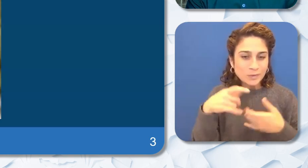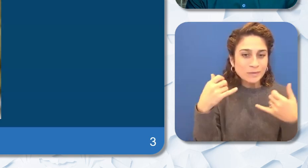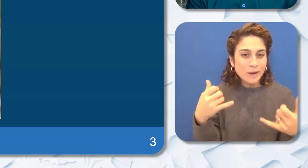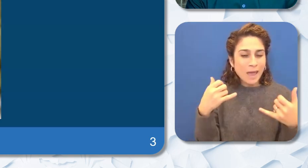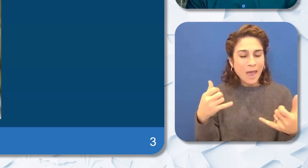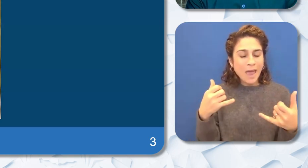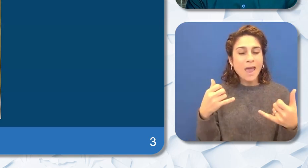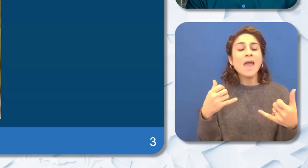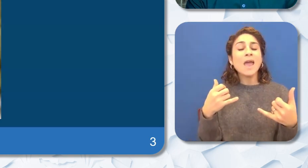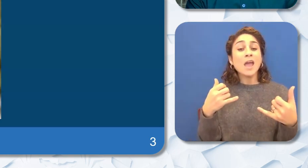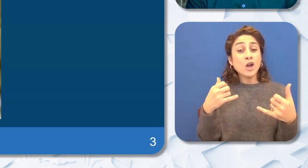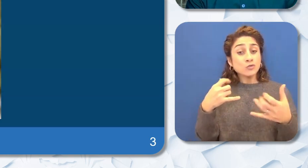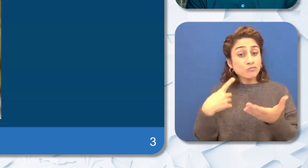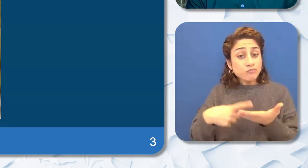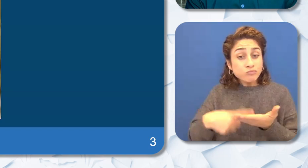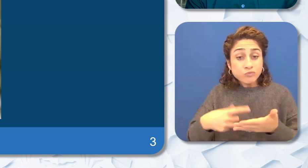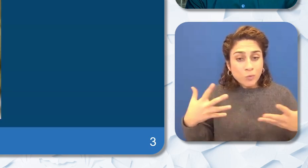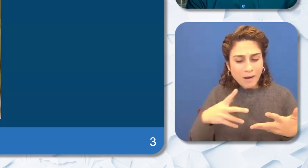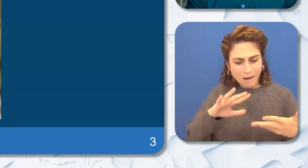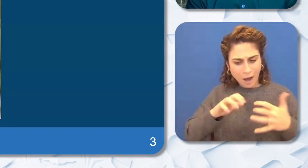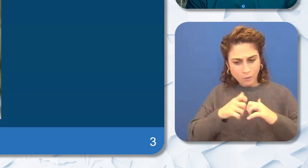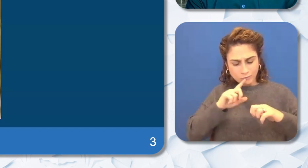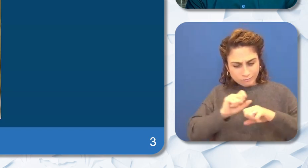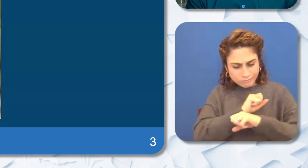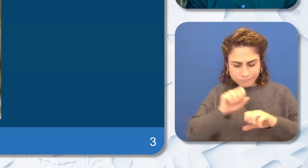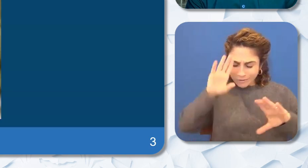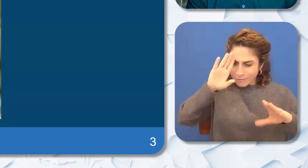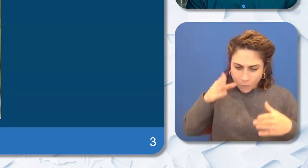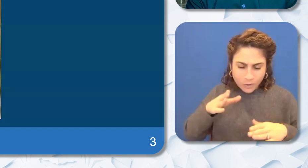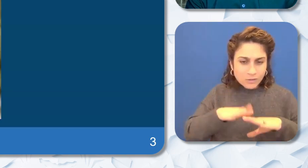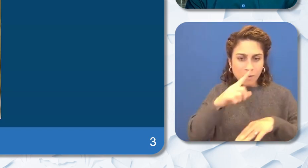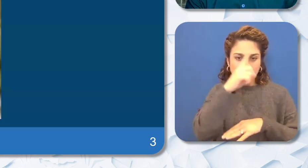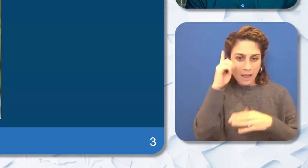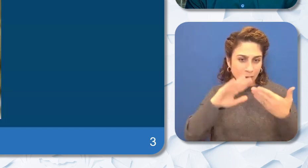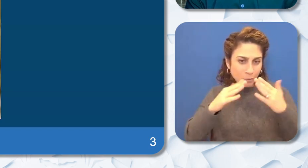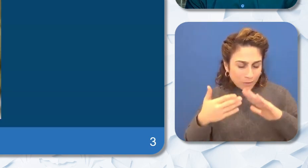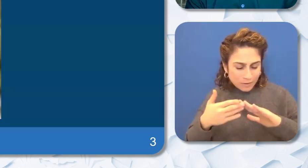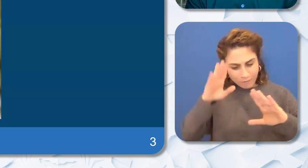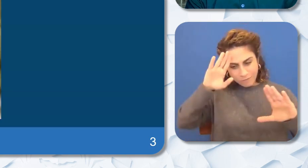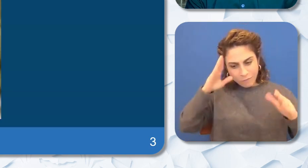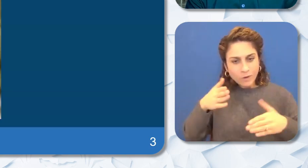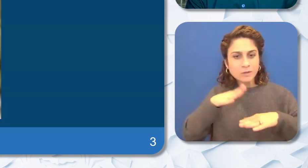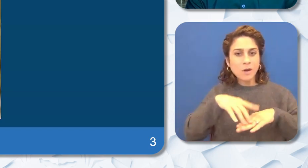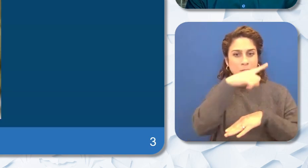the Black community by specifically focusing on Black educators in this second part of a 3-part